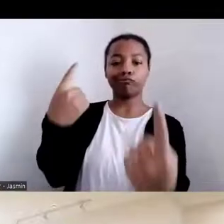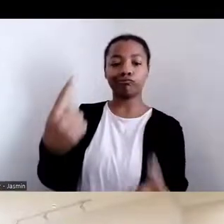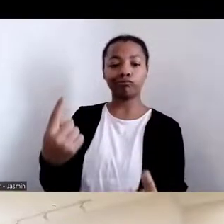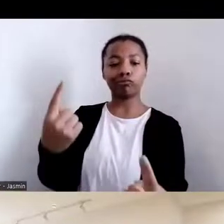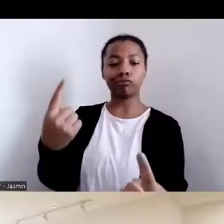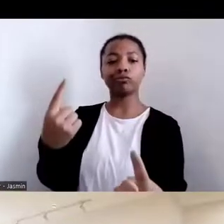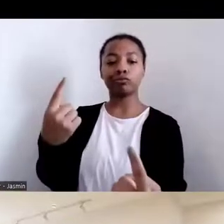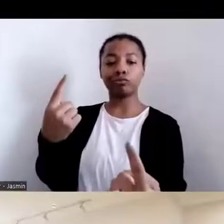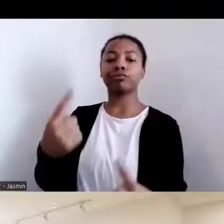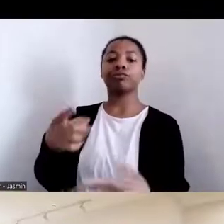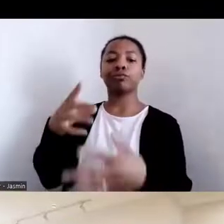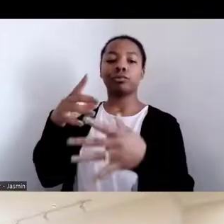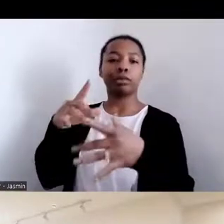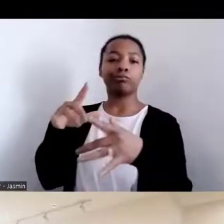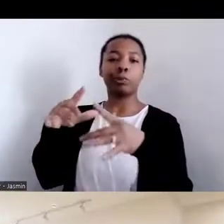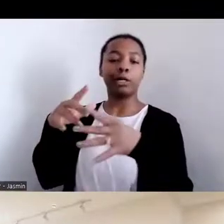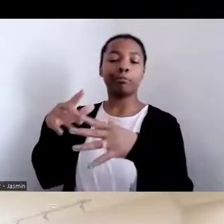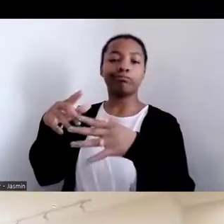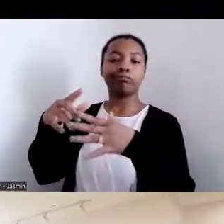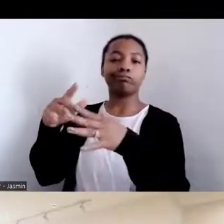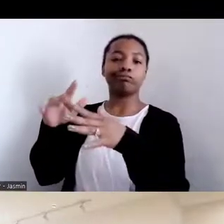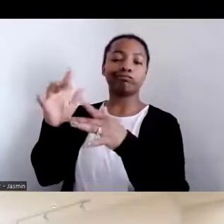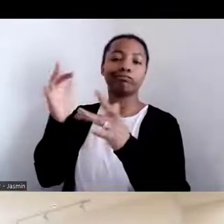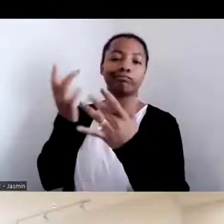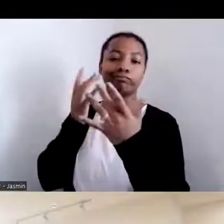were among the first in the Western Hemisphere.